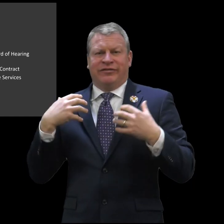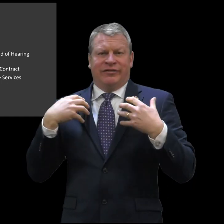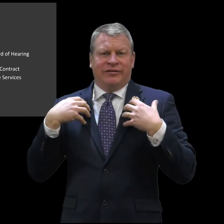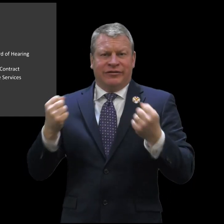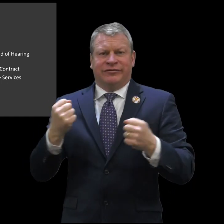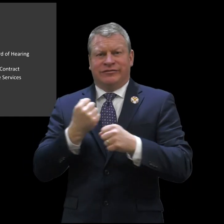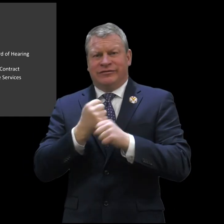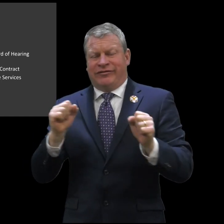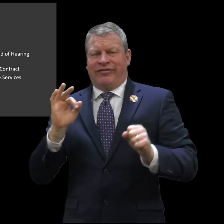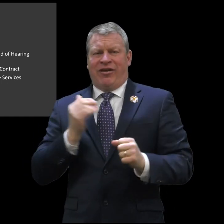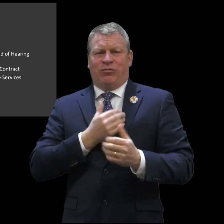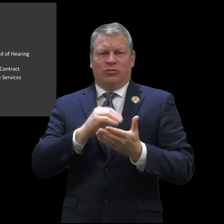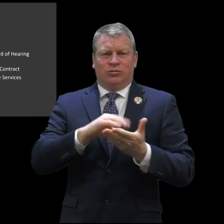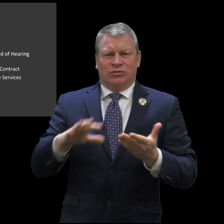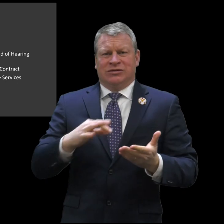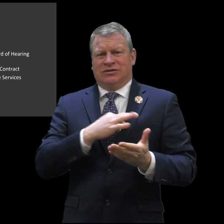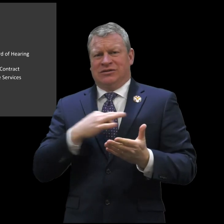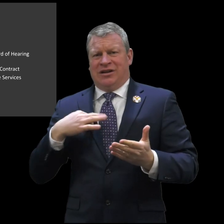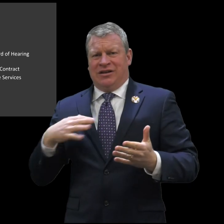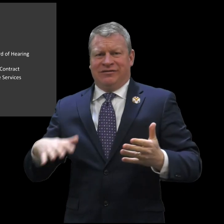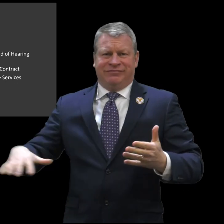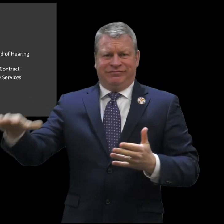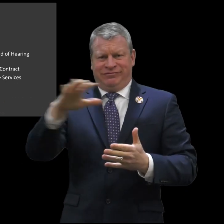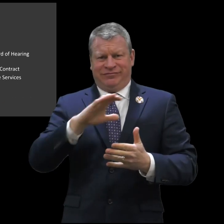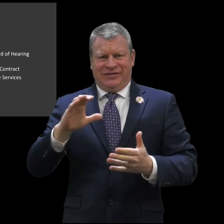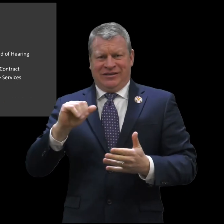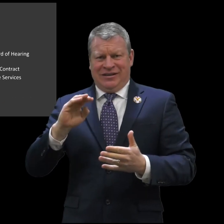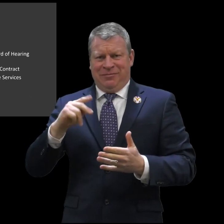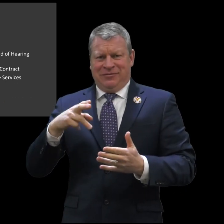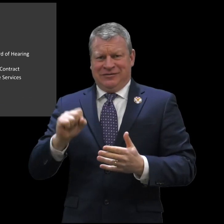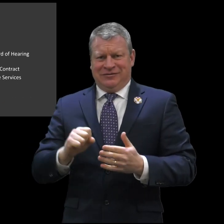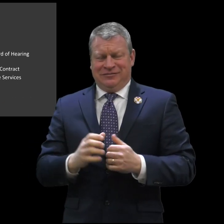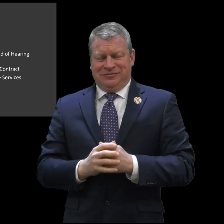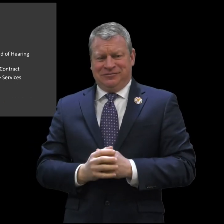precautions have been taken at ASD to make sure that the health and safety of